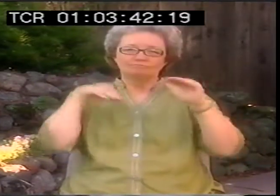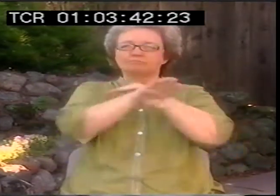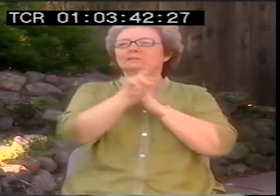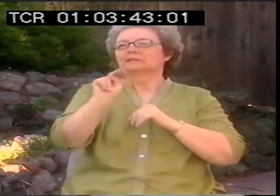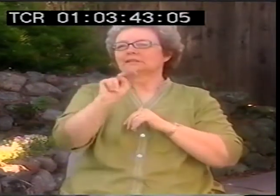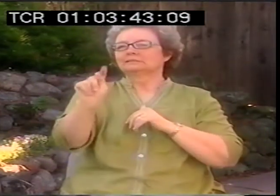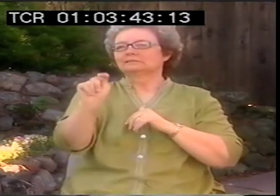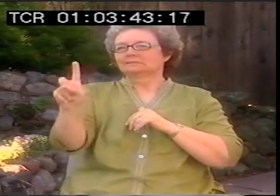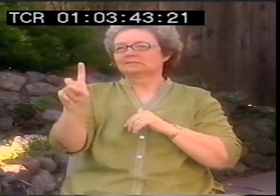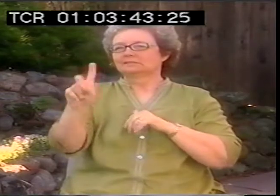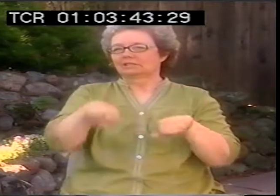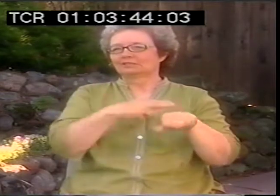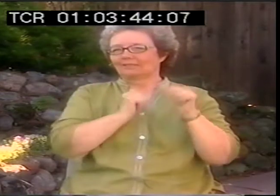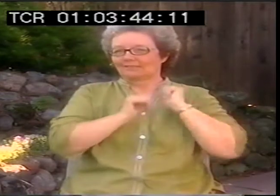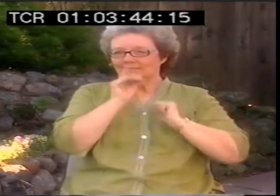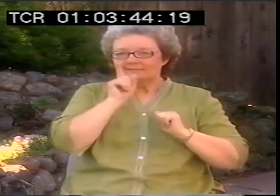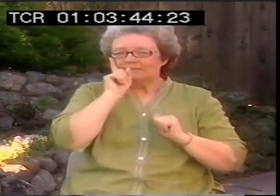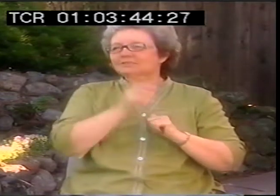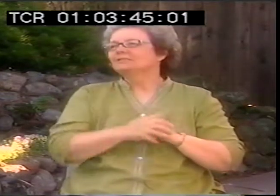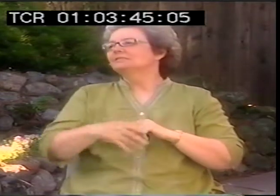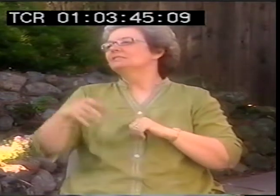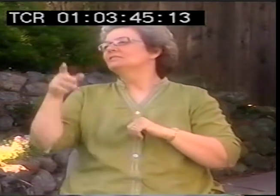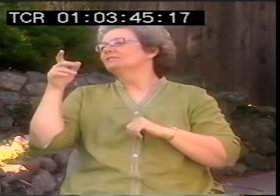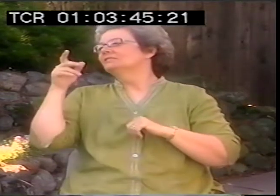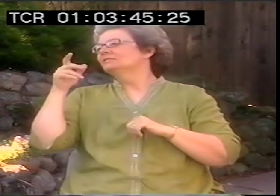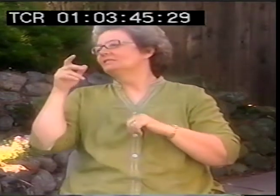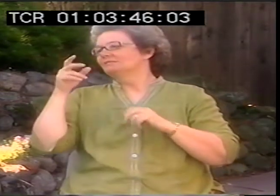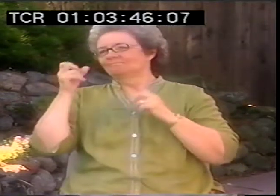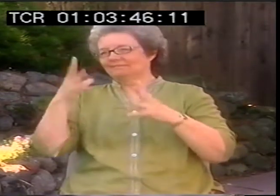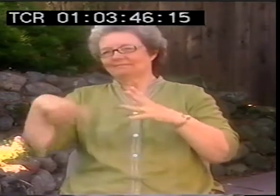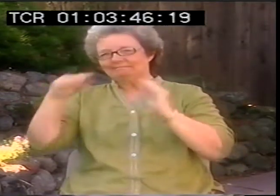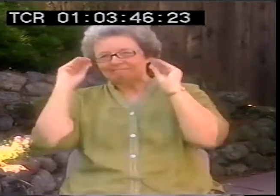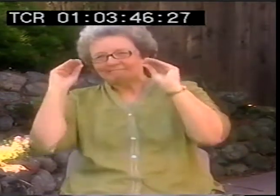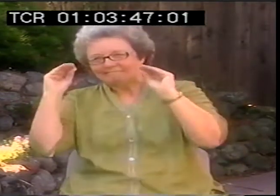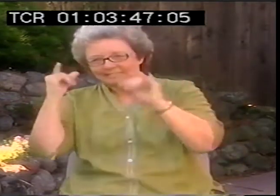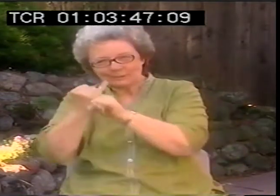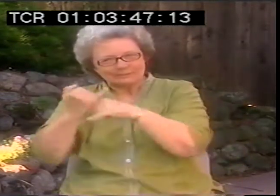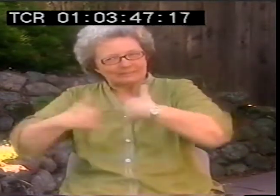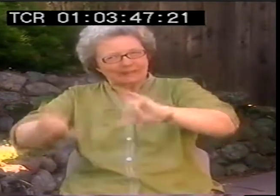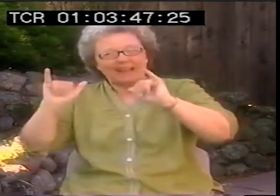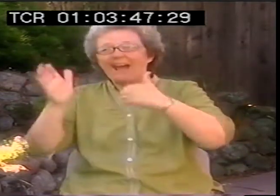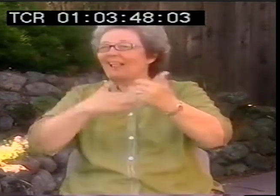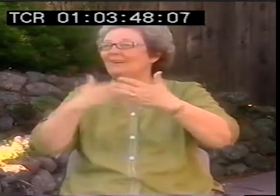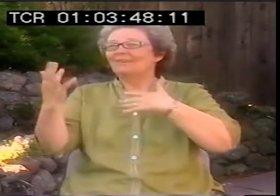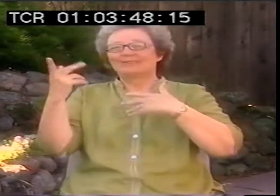amazingly robust leaders. We had deaf clubs. We have teachers in the schools for the deaf